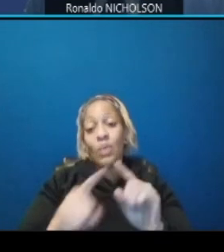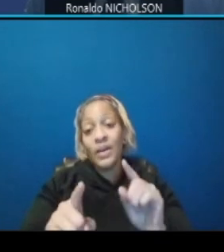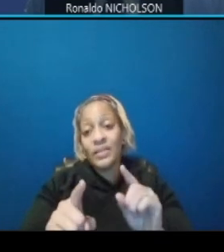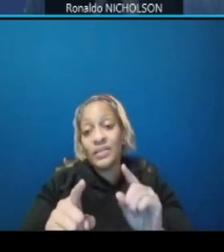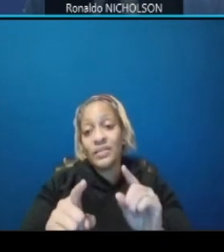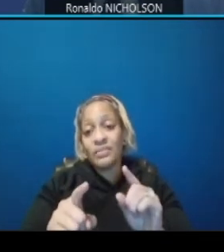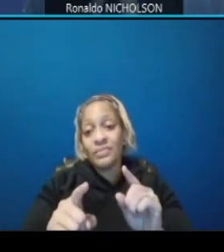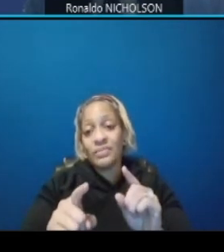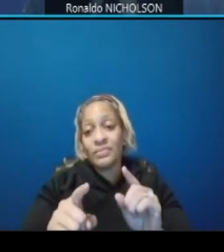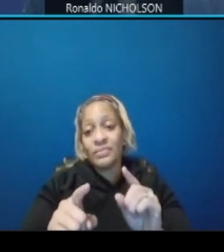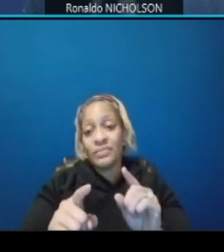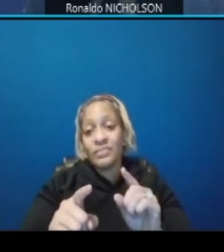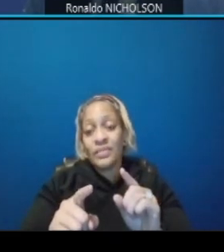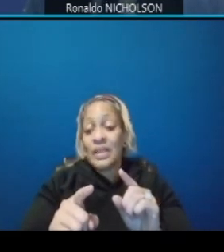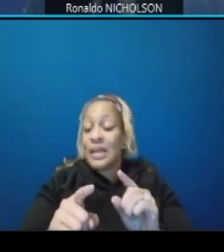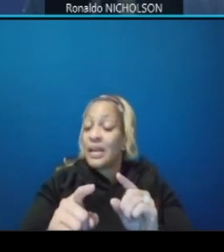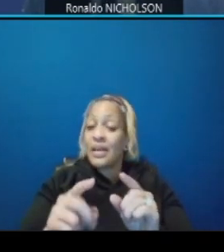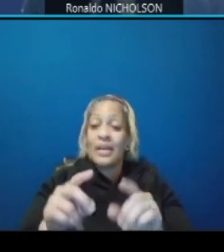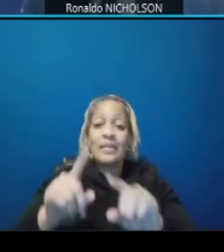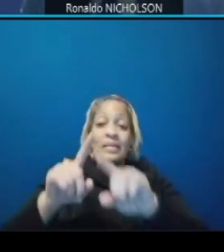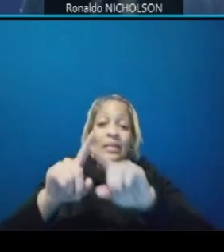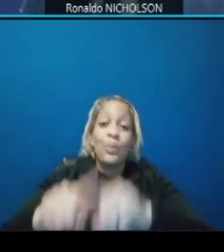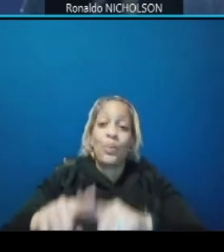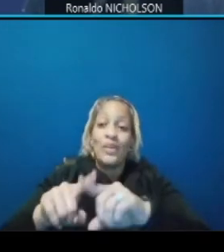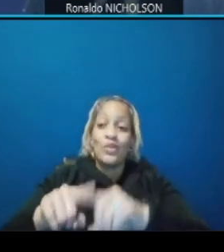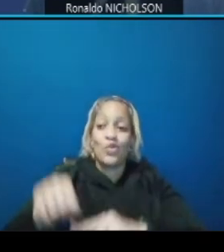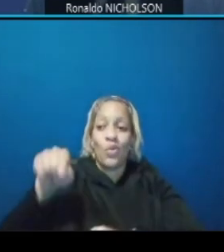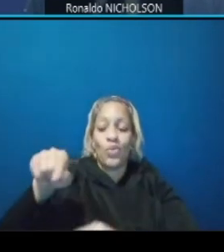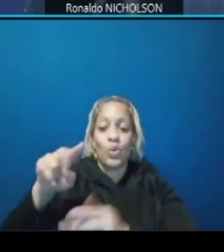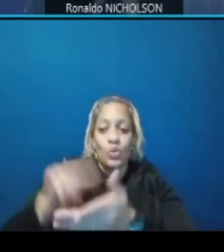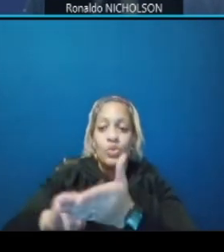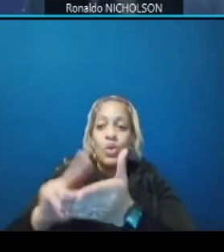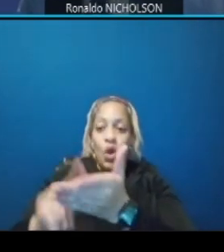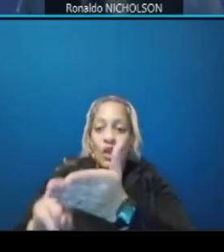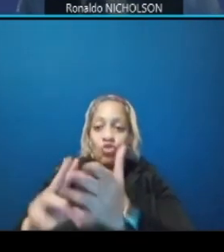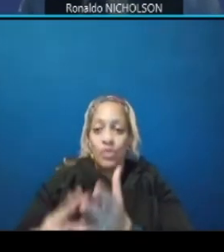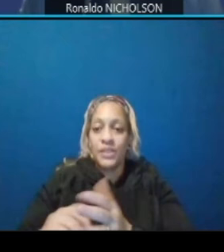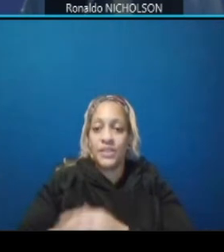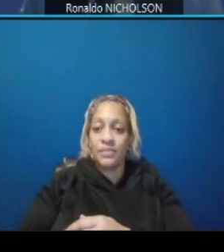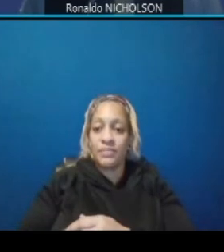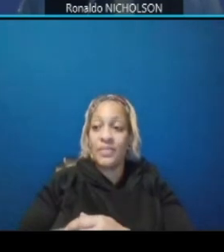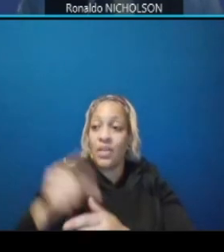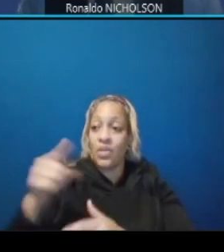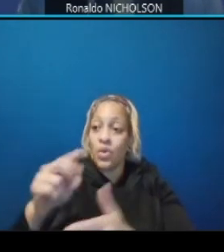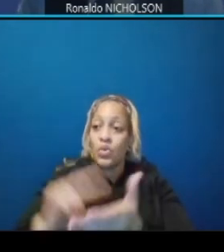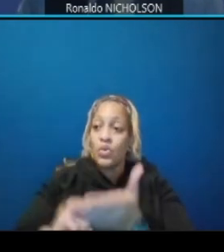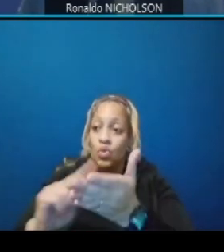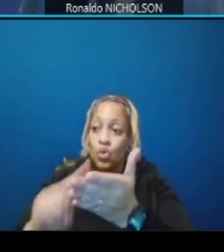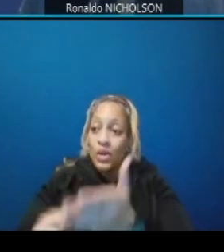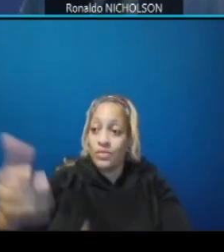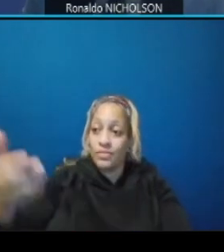that will depend on the contract and when the contractor comes on board in 2023 one of the